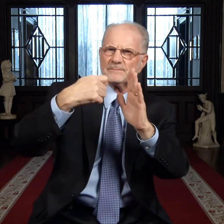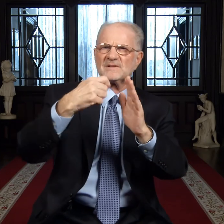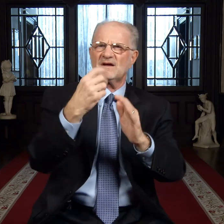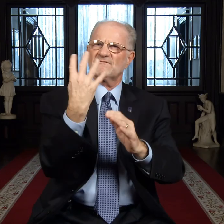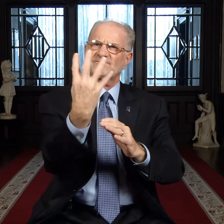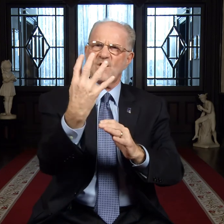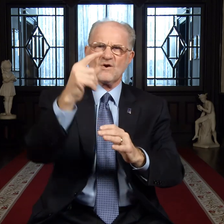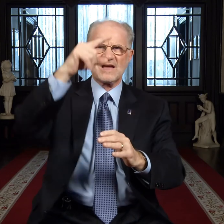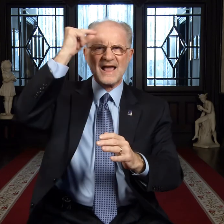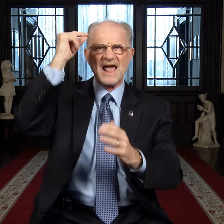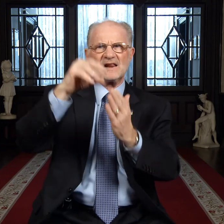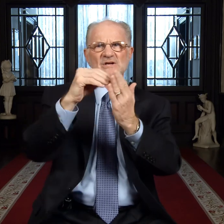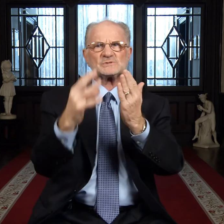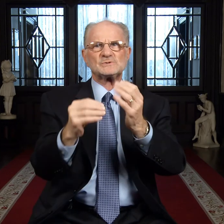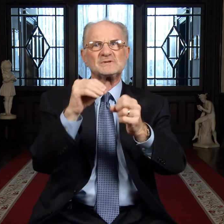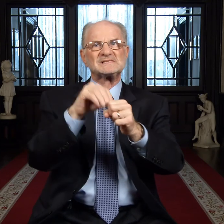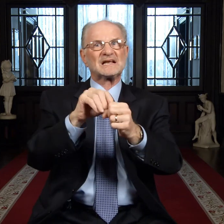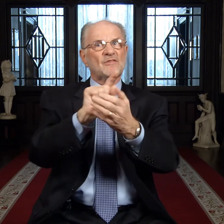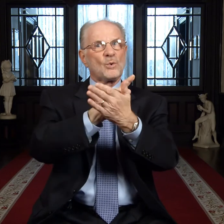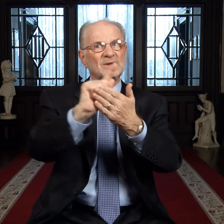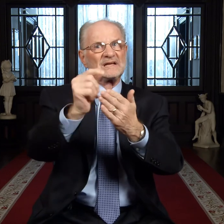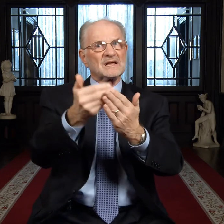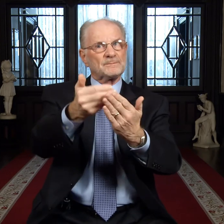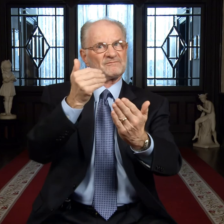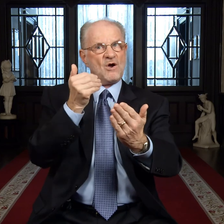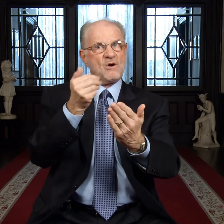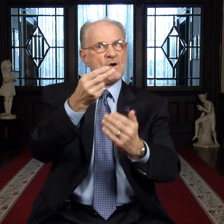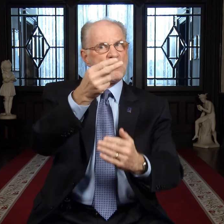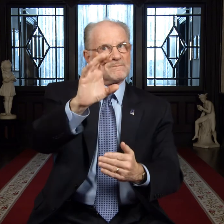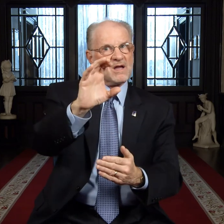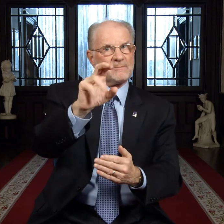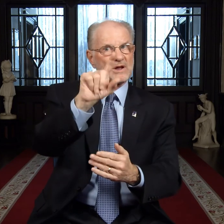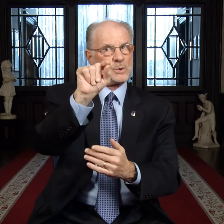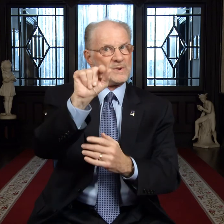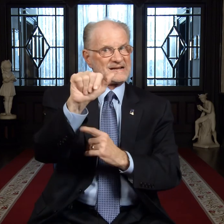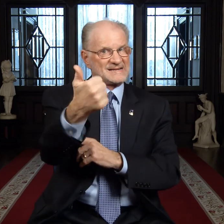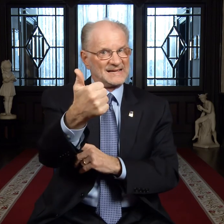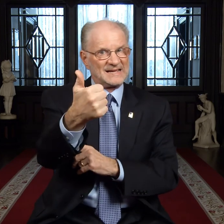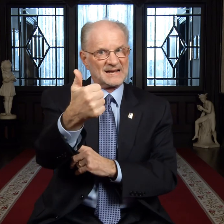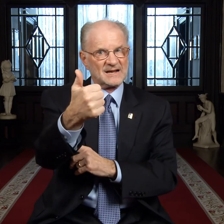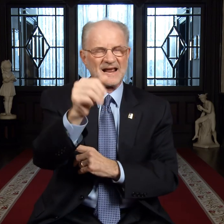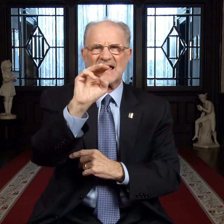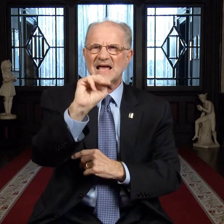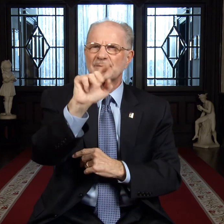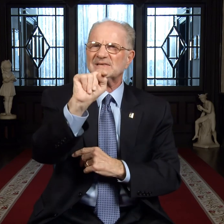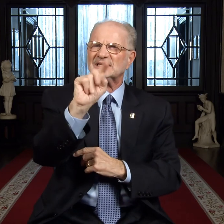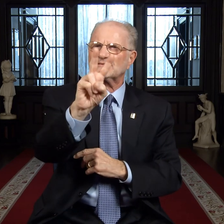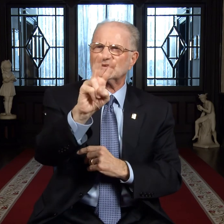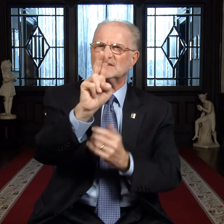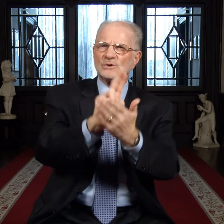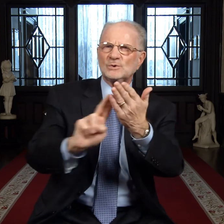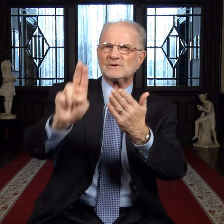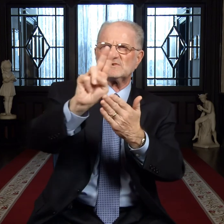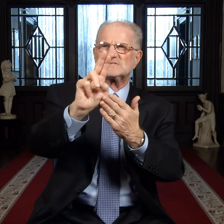in the week before Homecoming 2010.